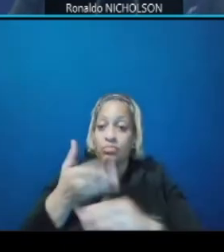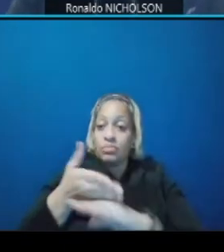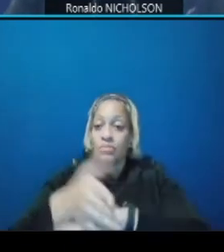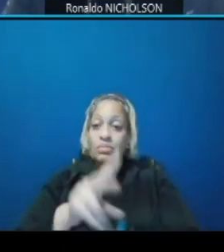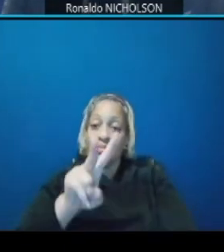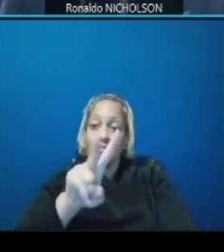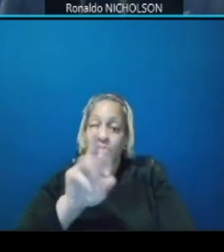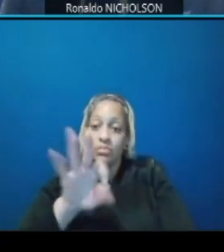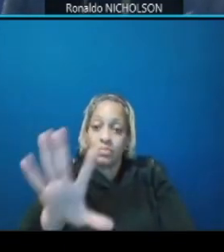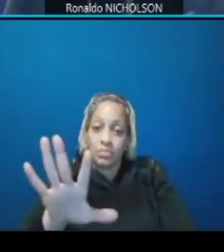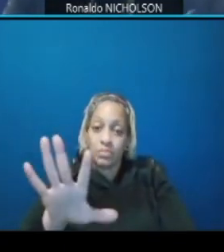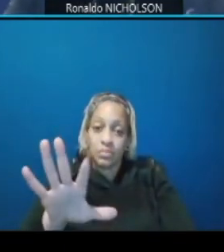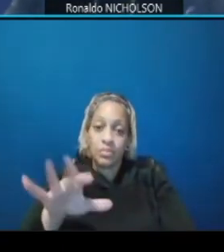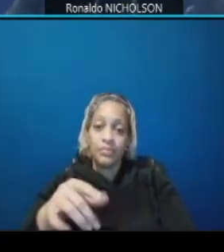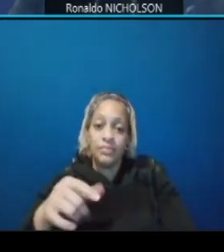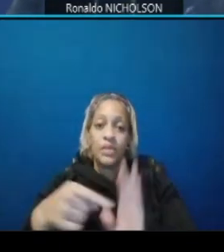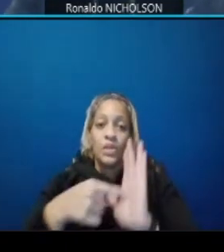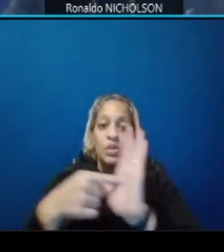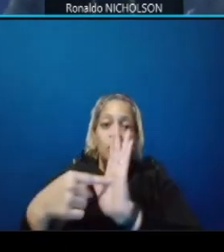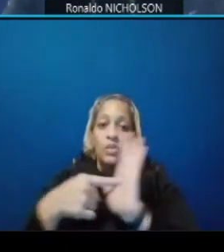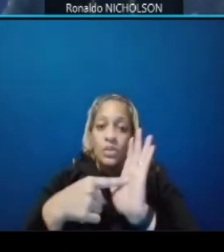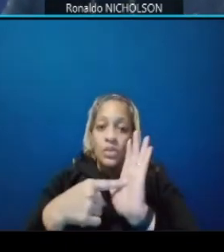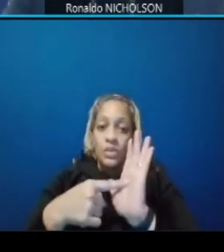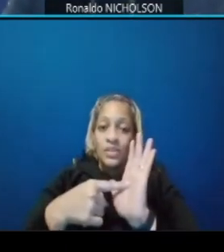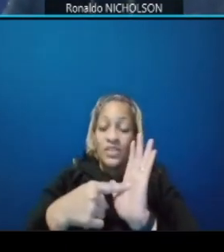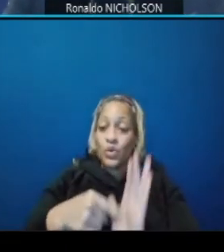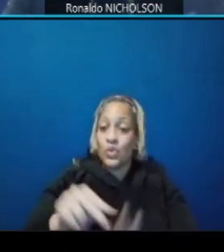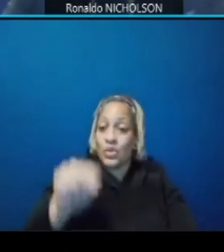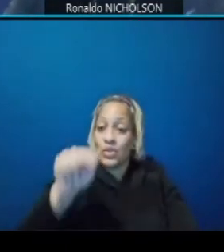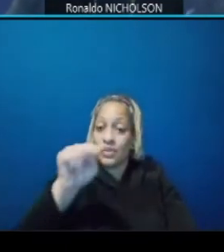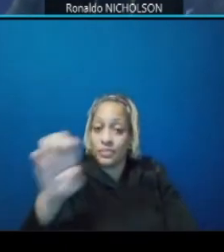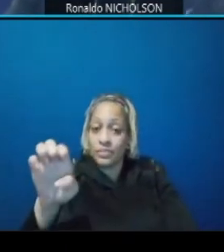shows the shared use path to your right barrier protected